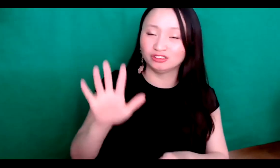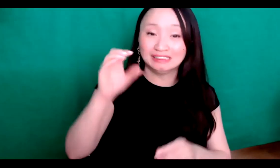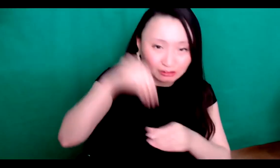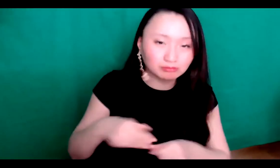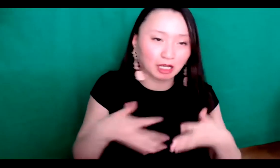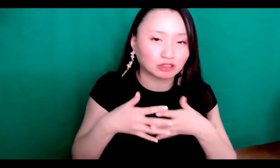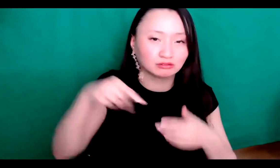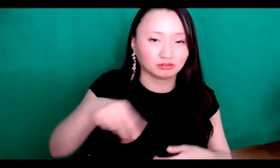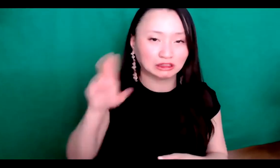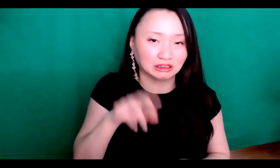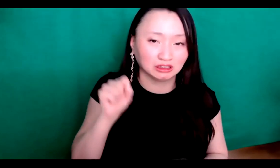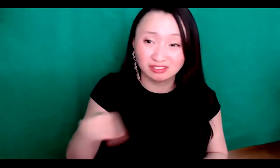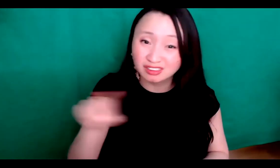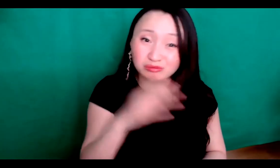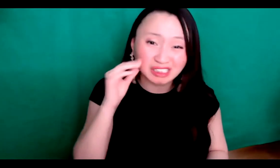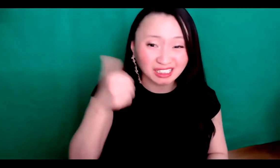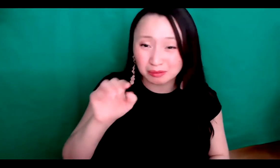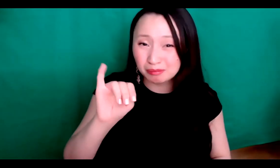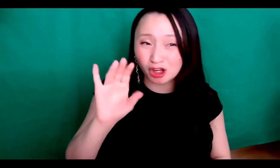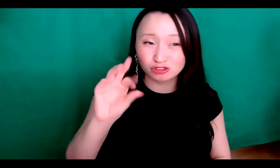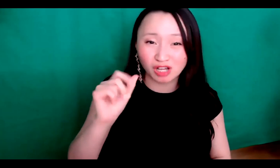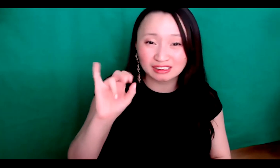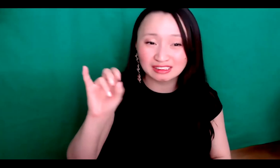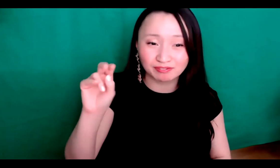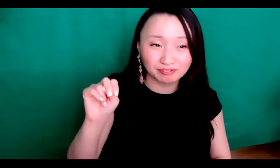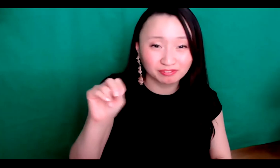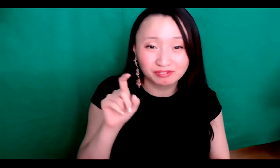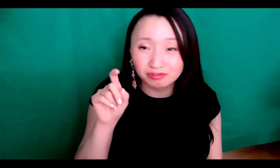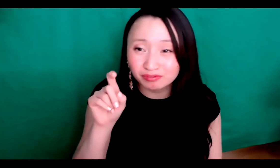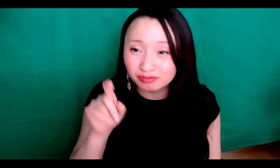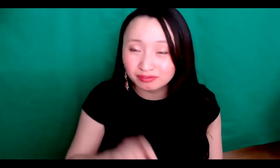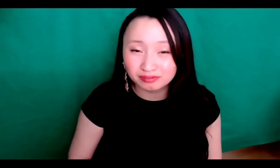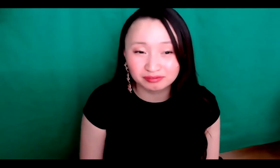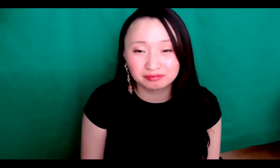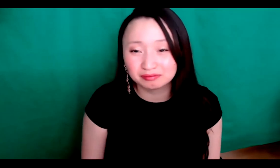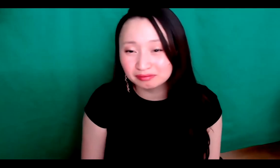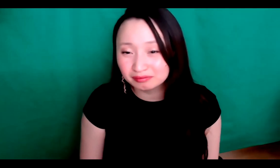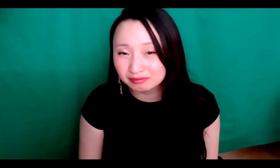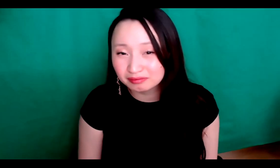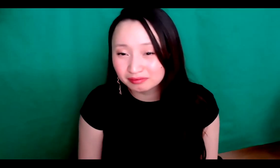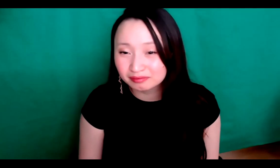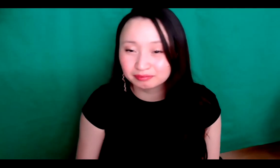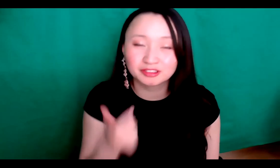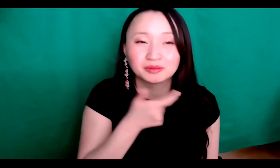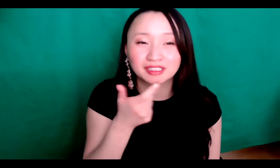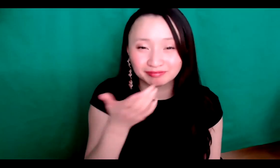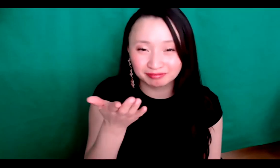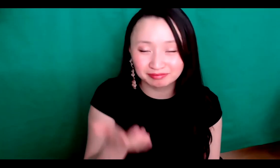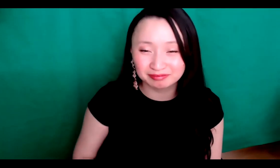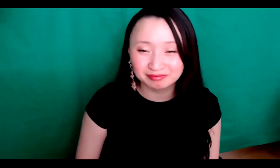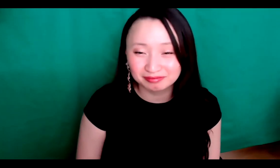looking at you as Asians in America. Have you guys experienced any micro aggression.